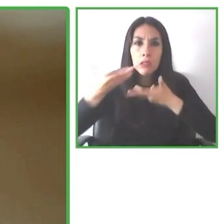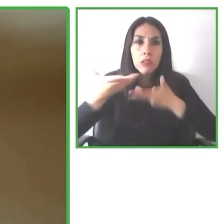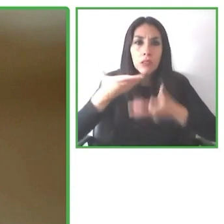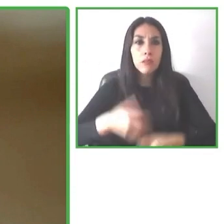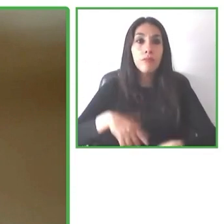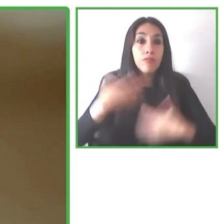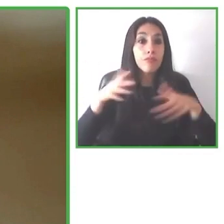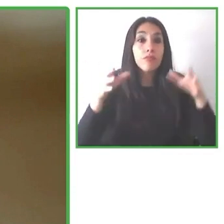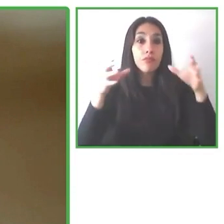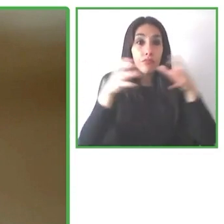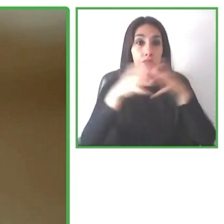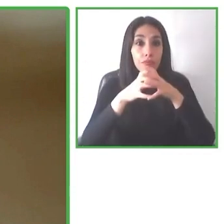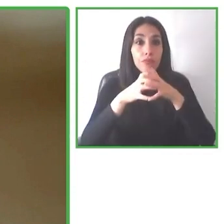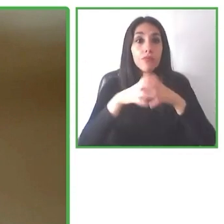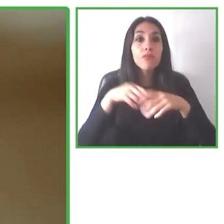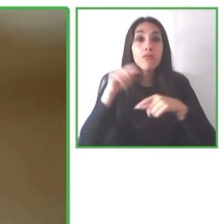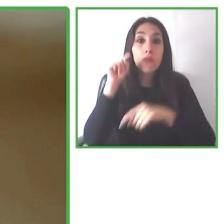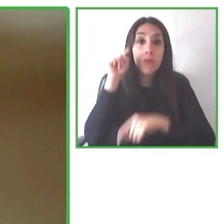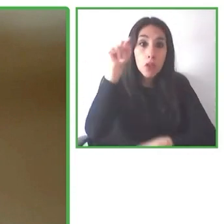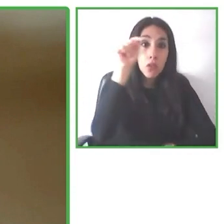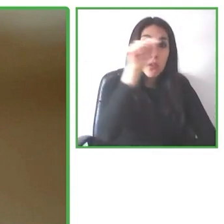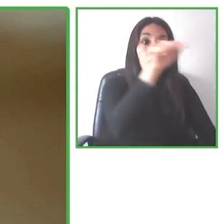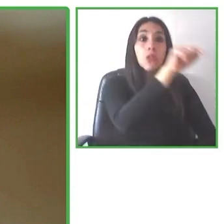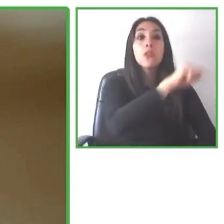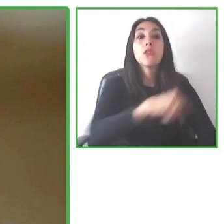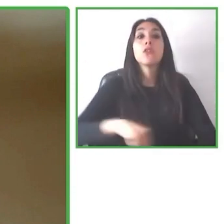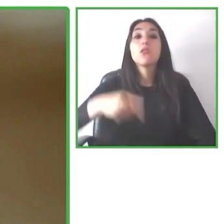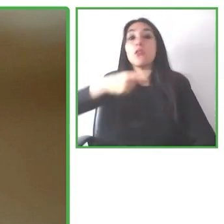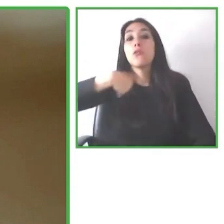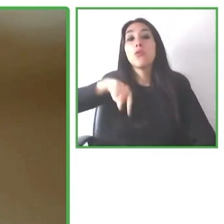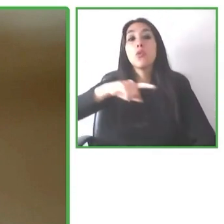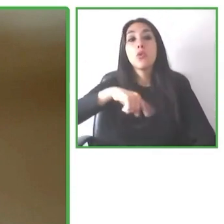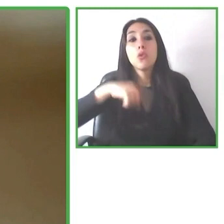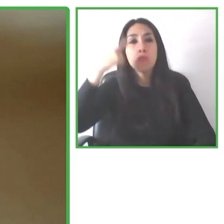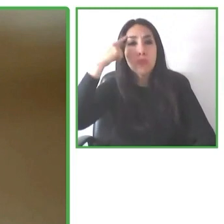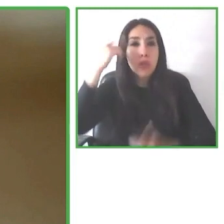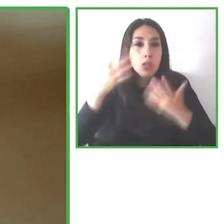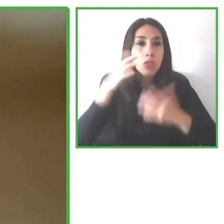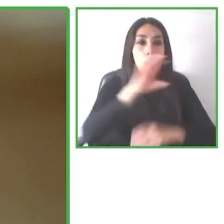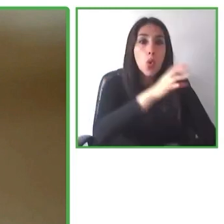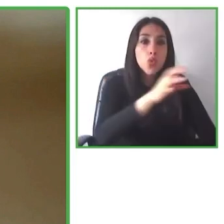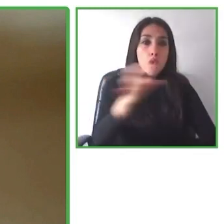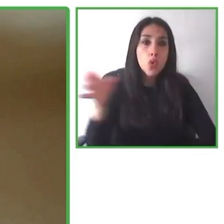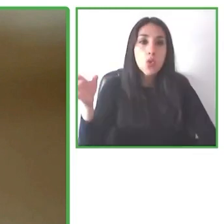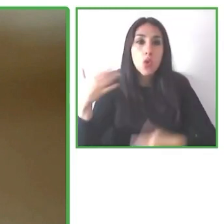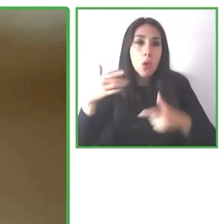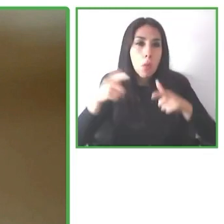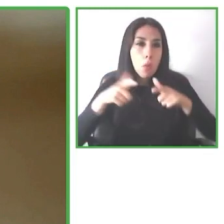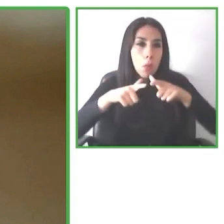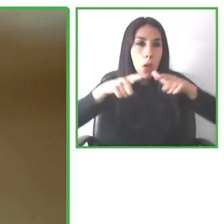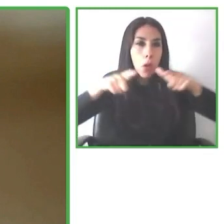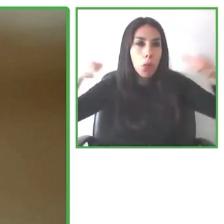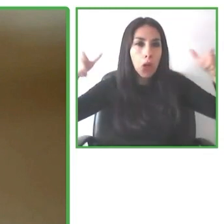We have also been working from everything from countries with very high levels of accessibility,